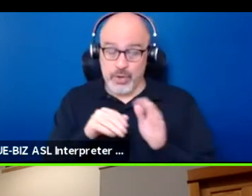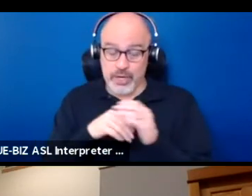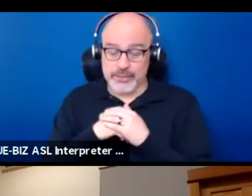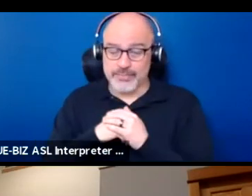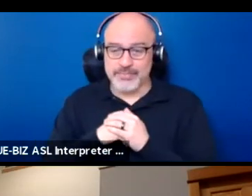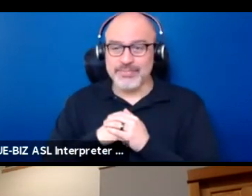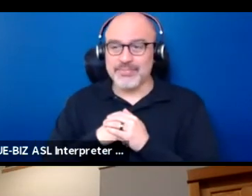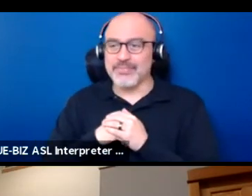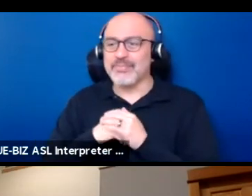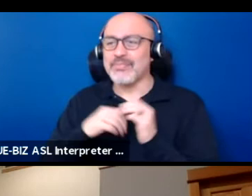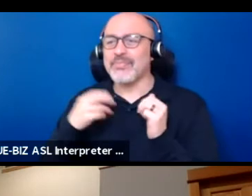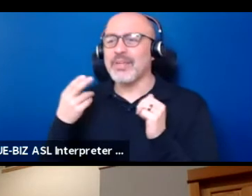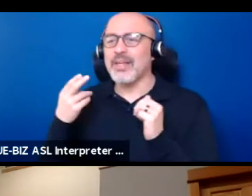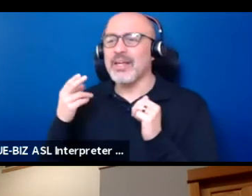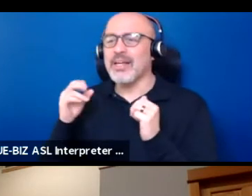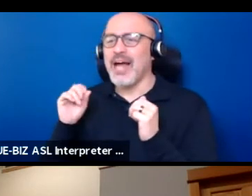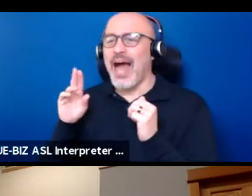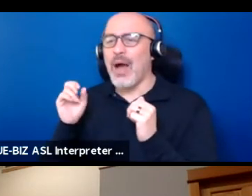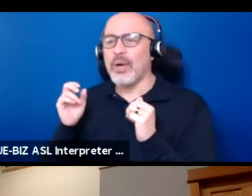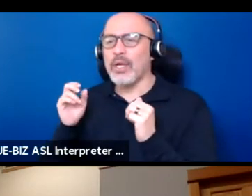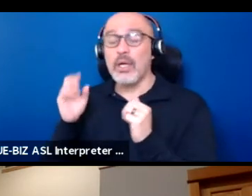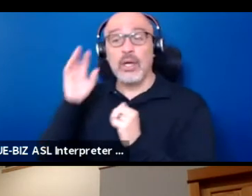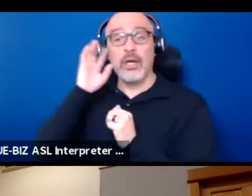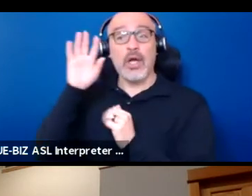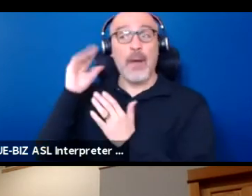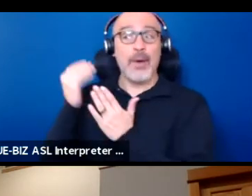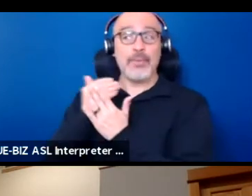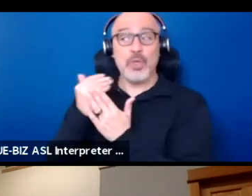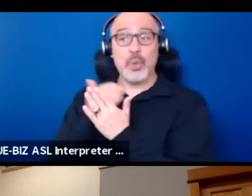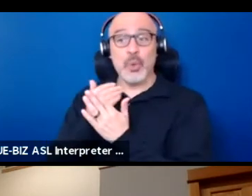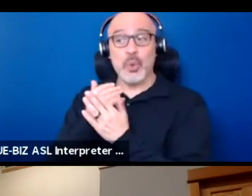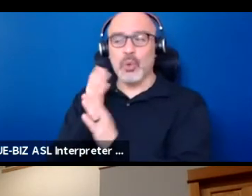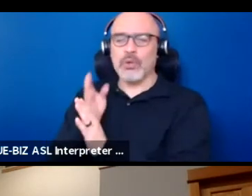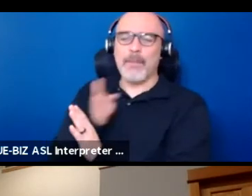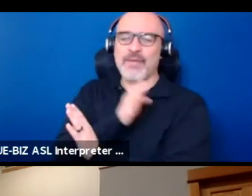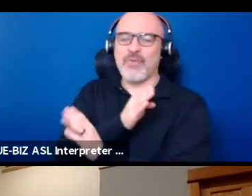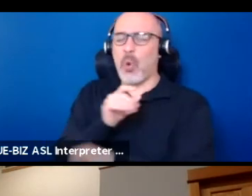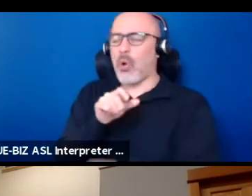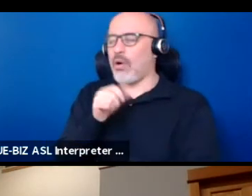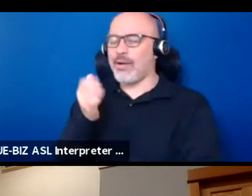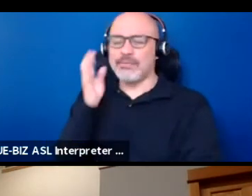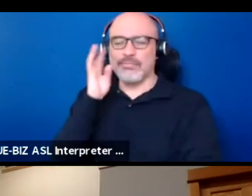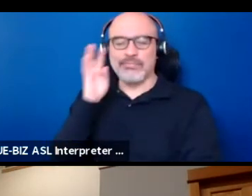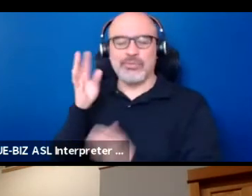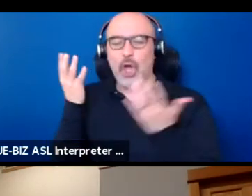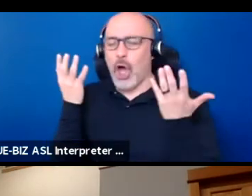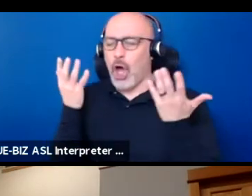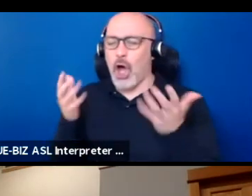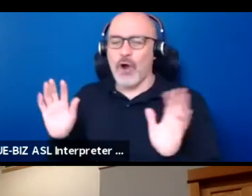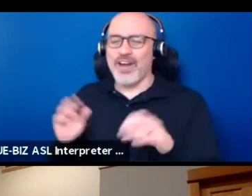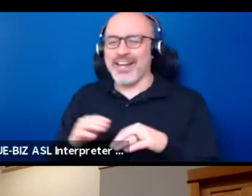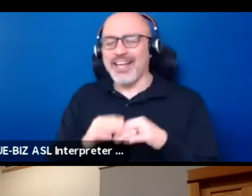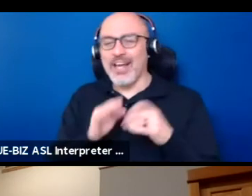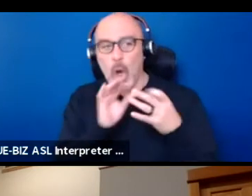Every time I think I've come up with something new, somebody else literally was doing the same thing or like said it and I'm like, fuck, man.